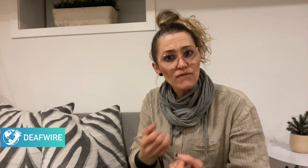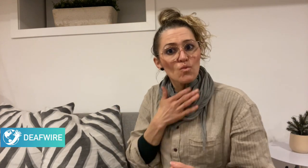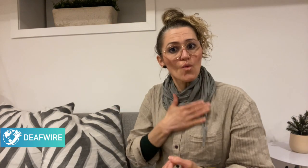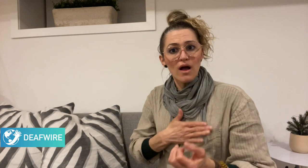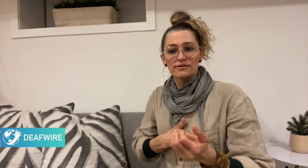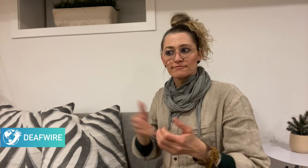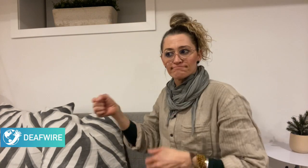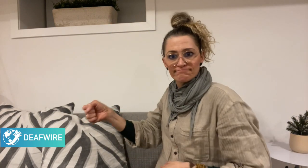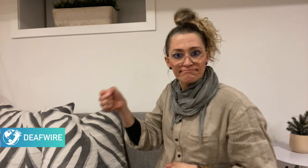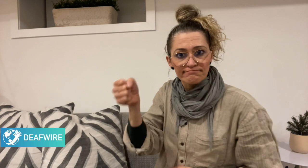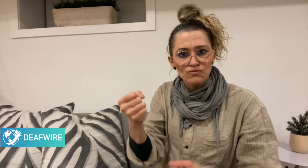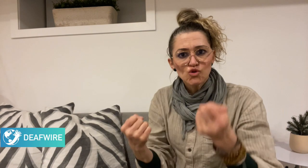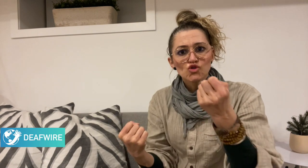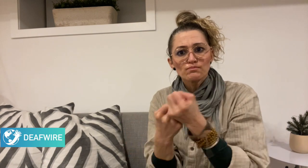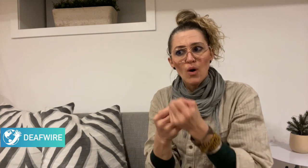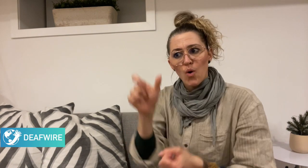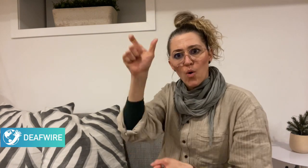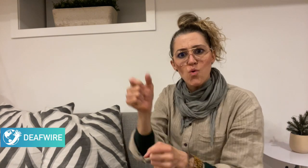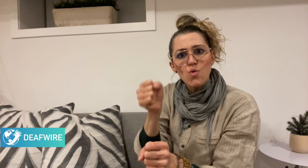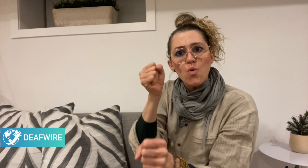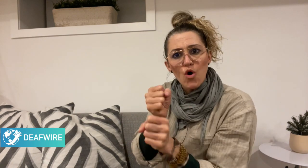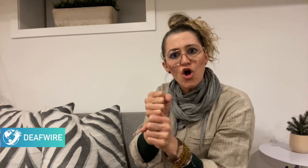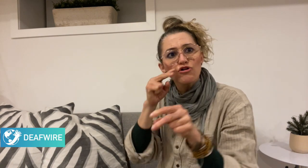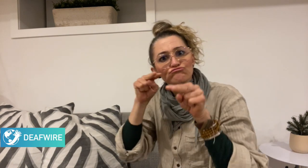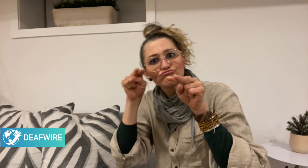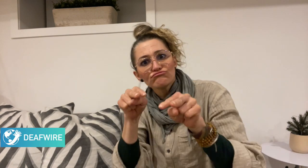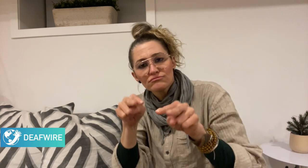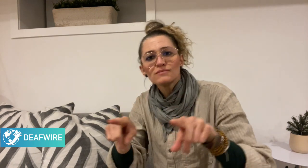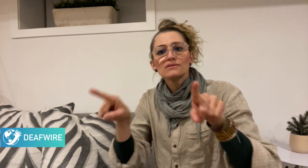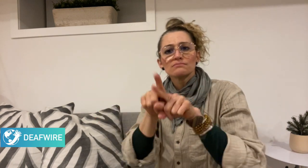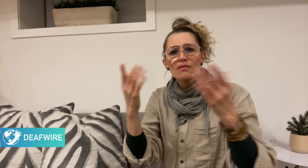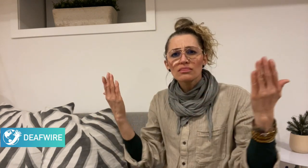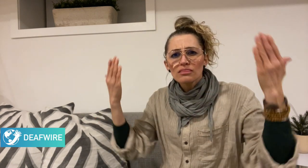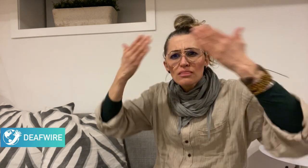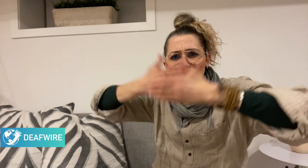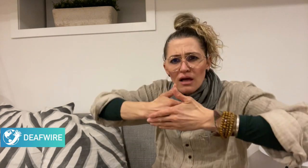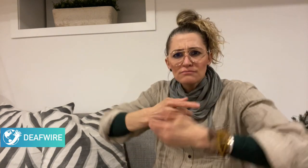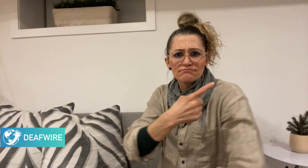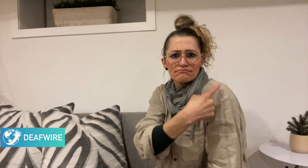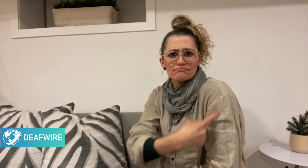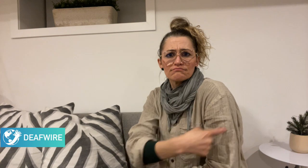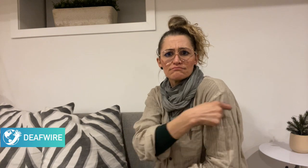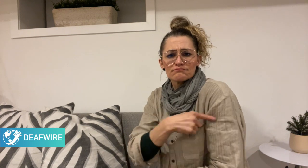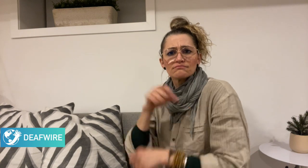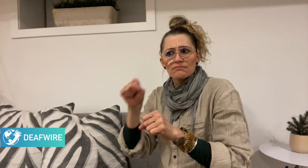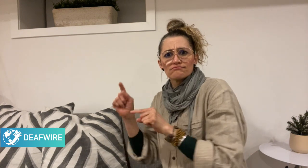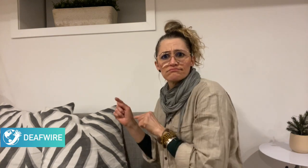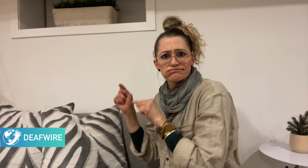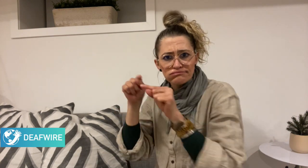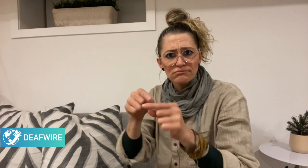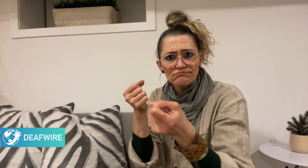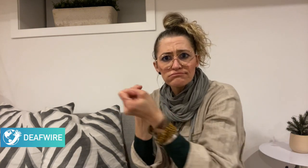a night light nurse call support that will be fluent